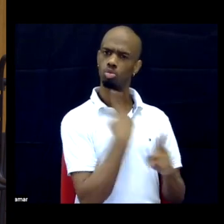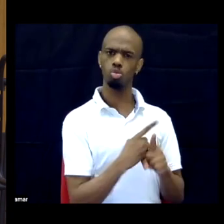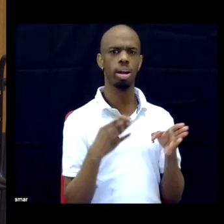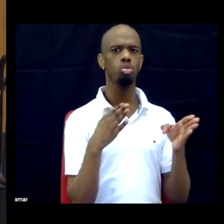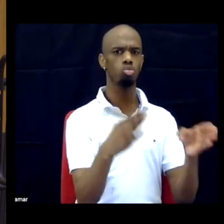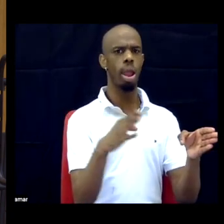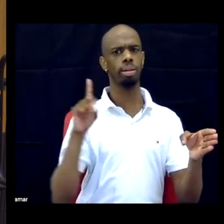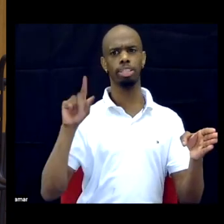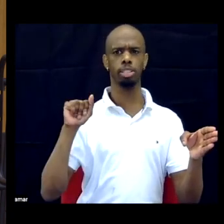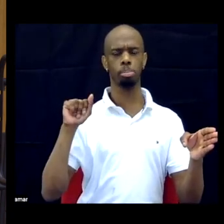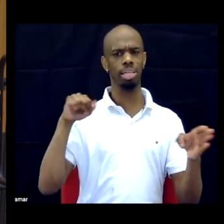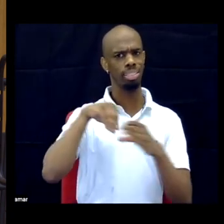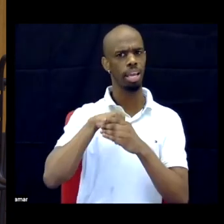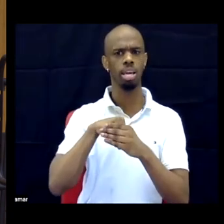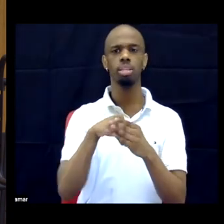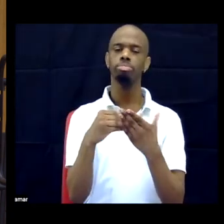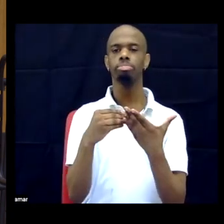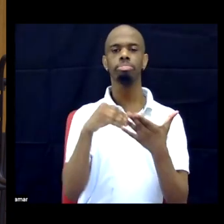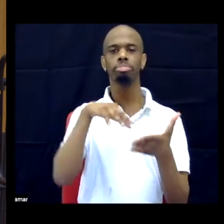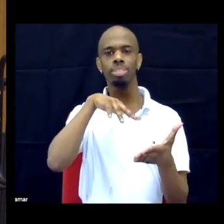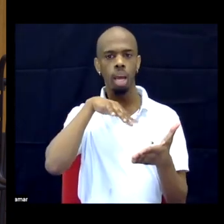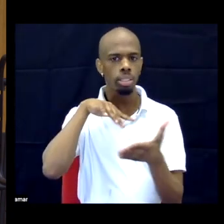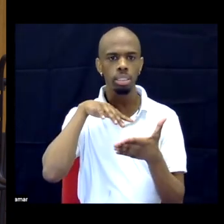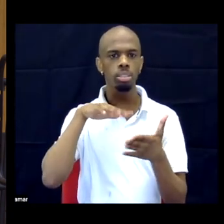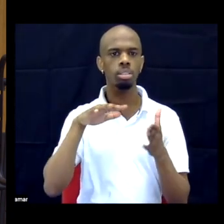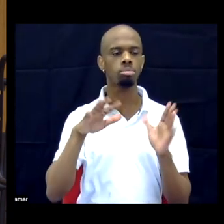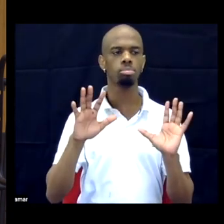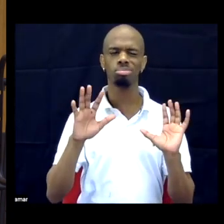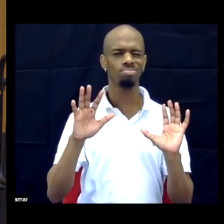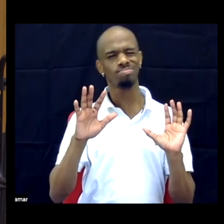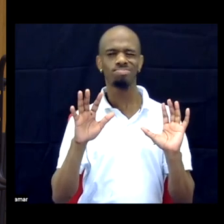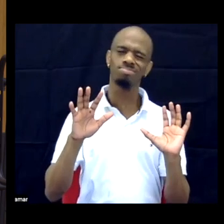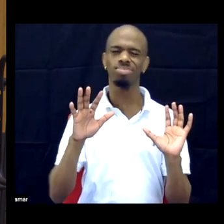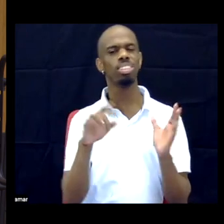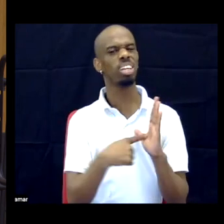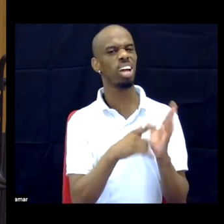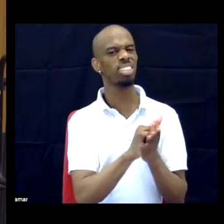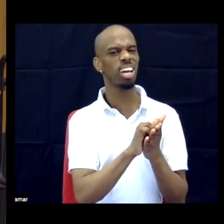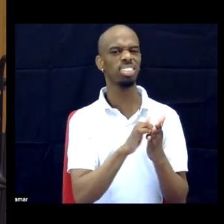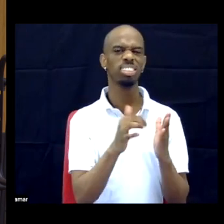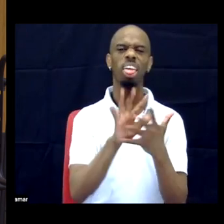That would help. Say that sometimes and know that might not be applicable.